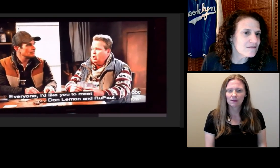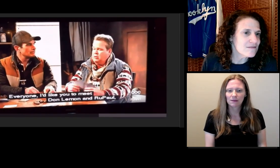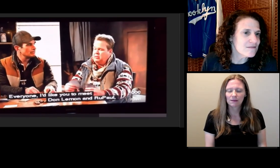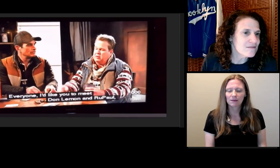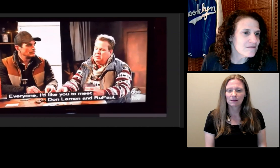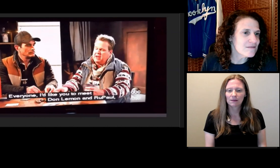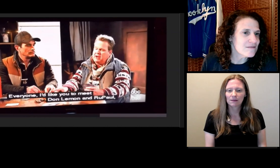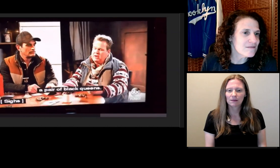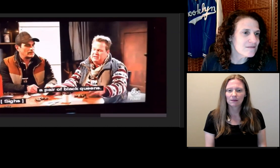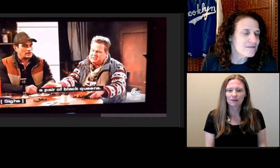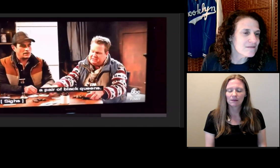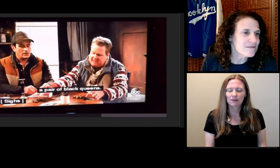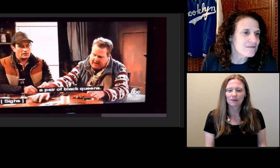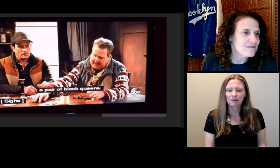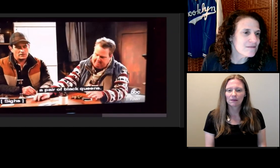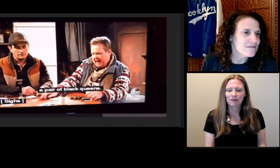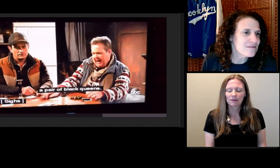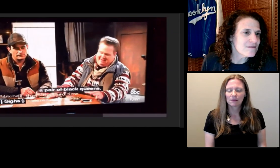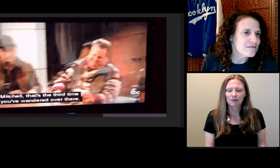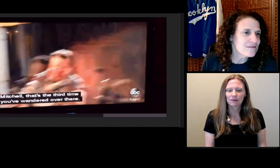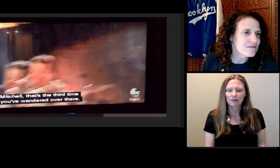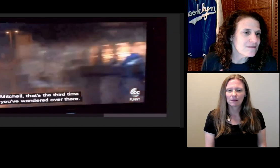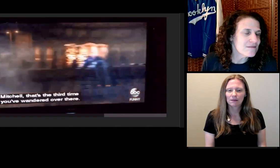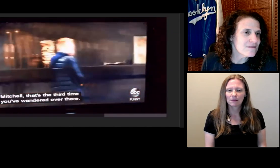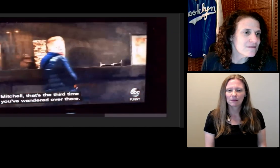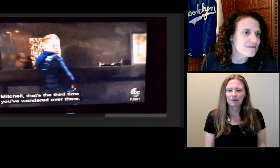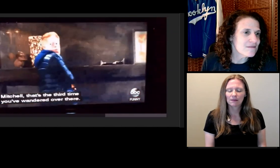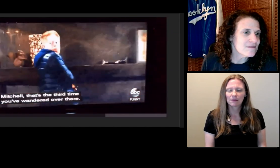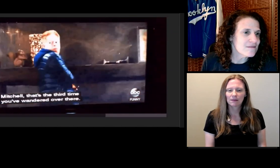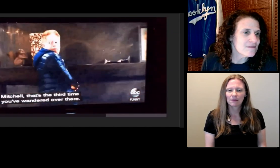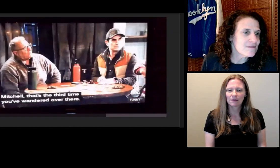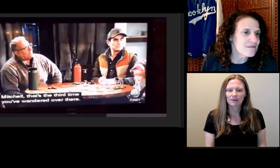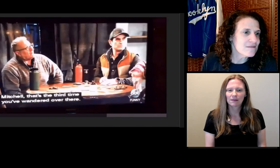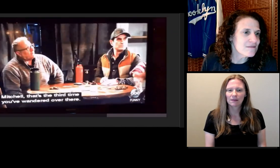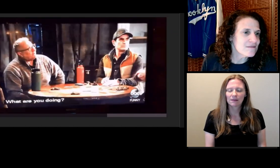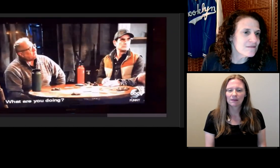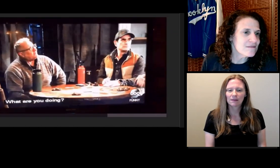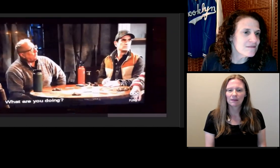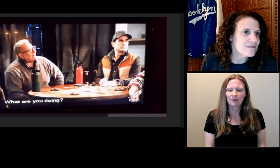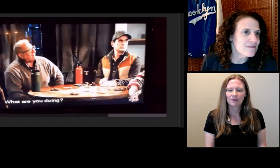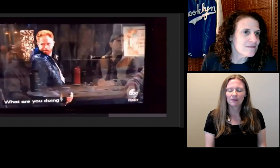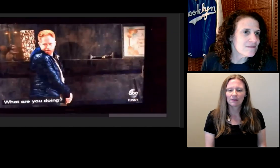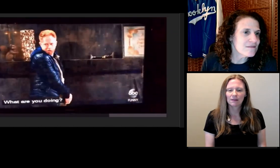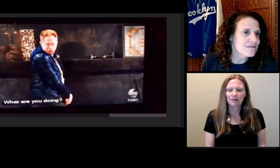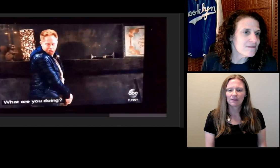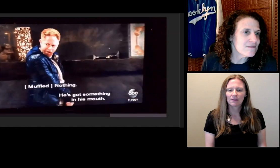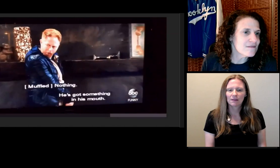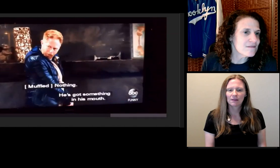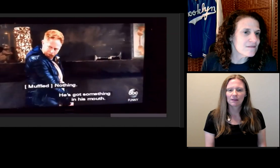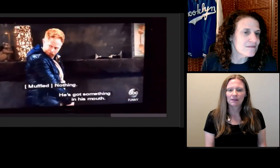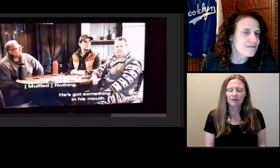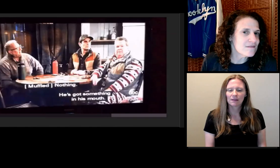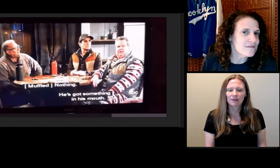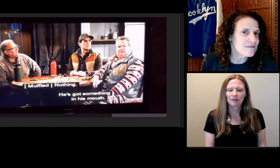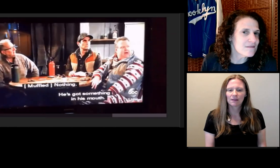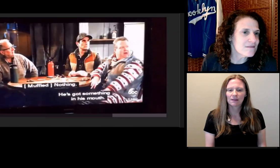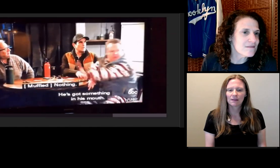That's the third I'm you've wandered over there.